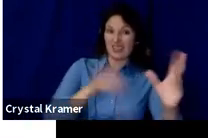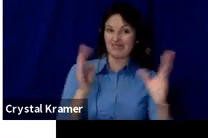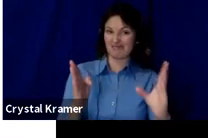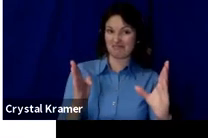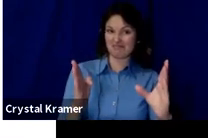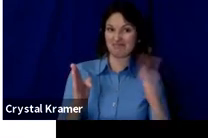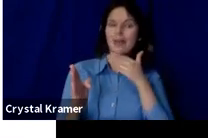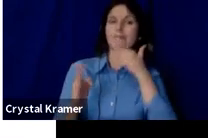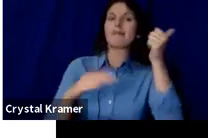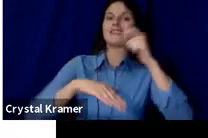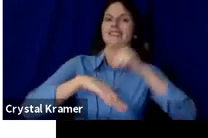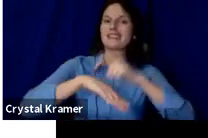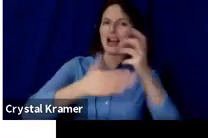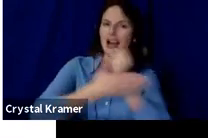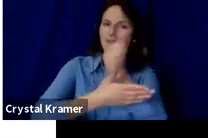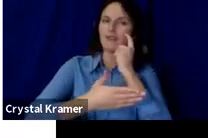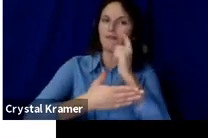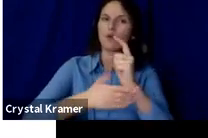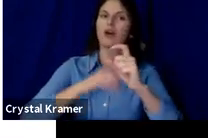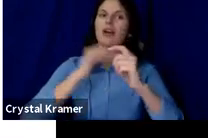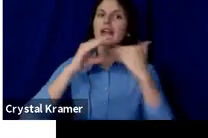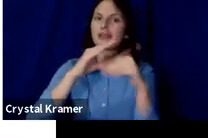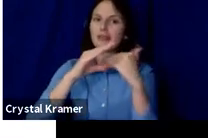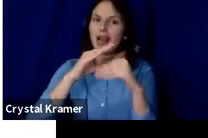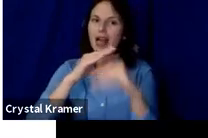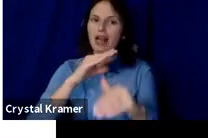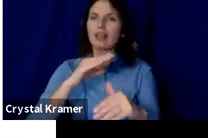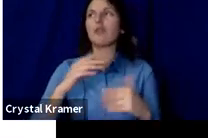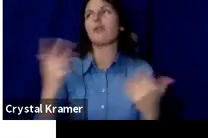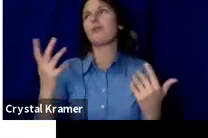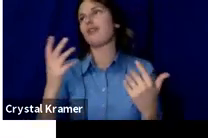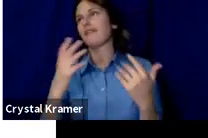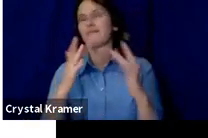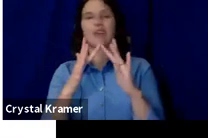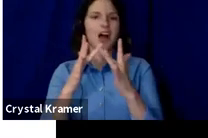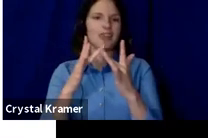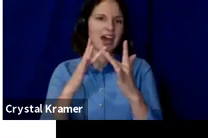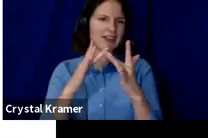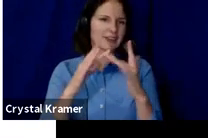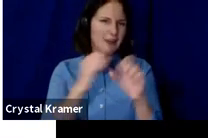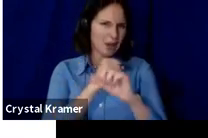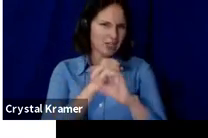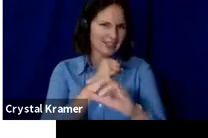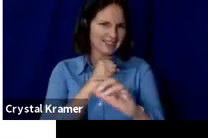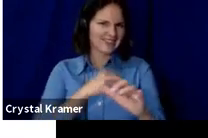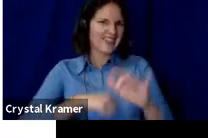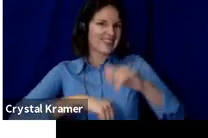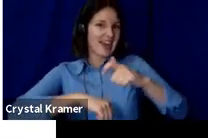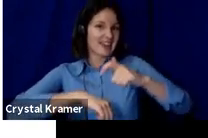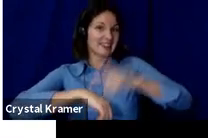It's when people are staring at their computers in general, and so are more likely to respond